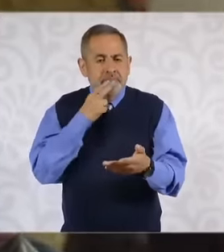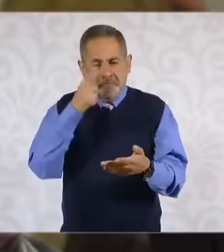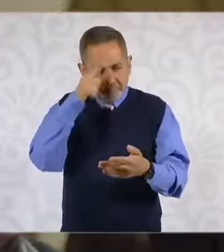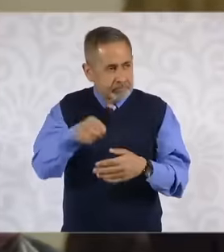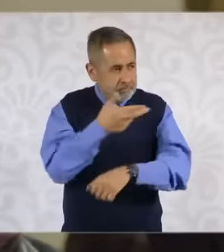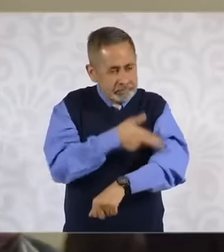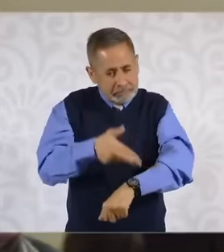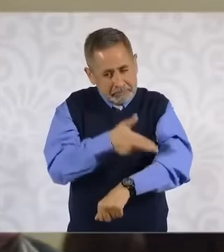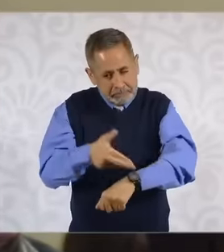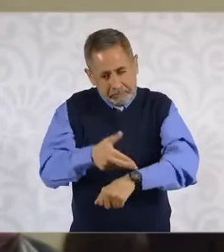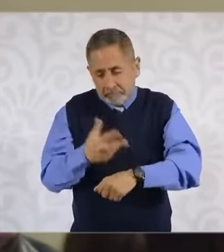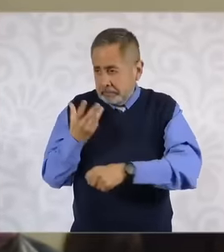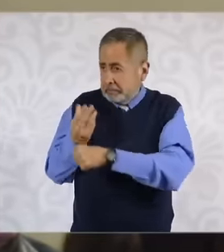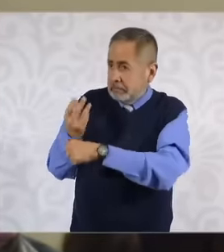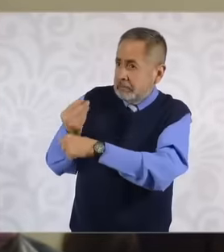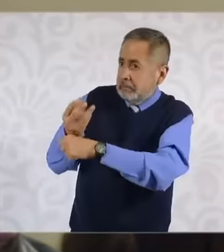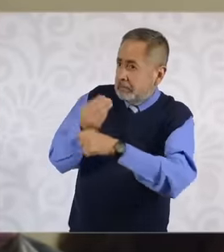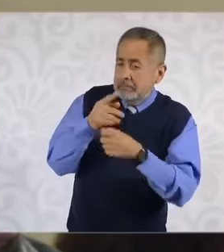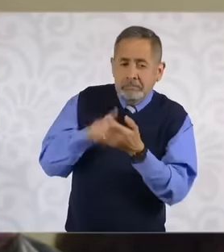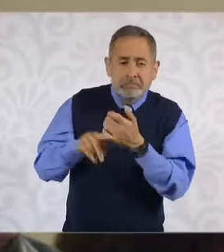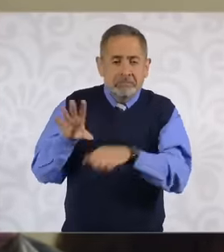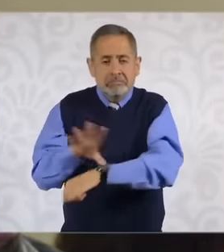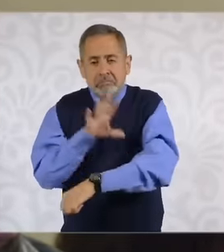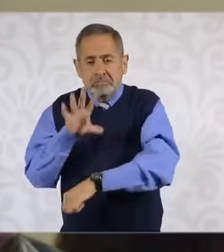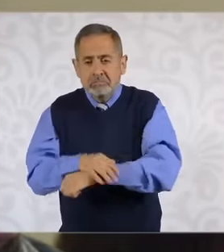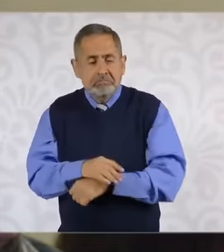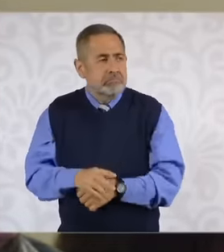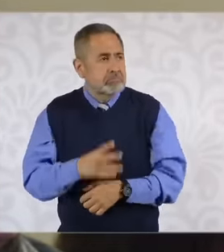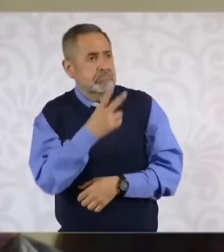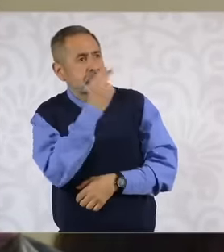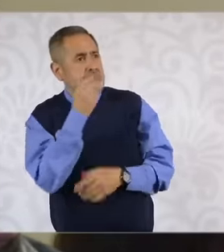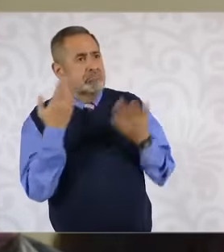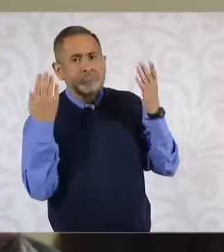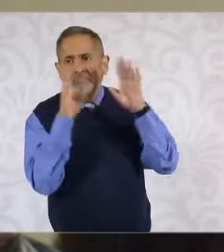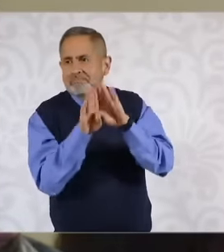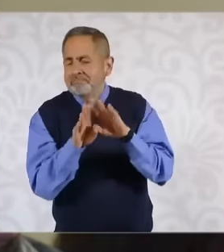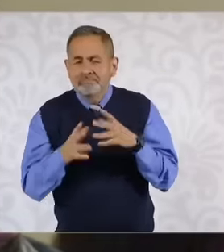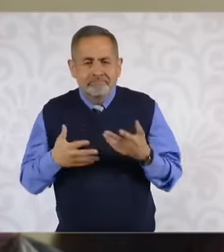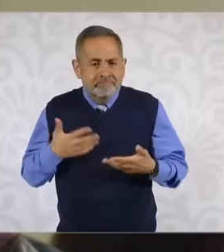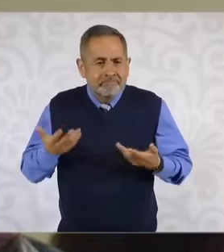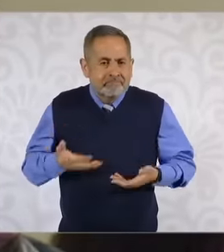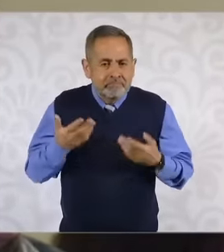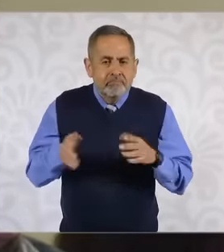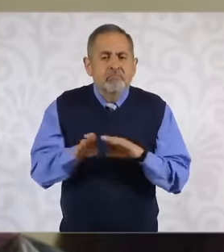maintain the energy system? The first question is what is the help that